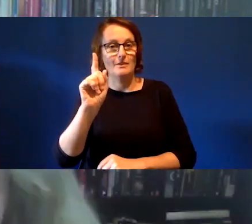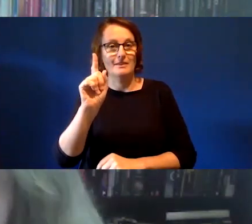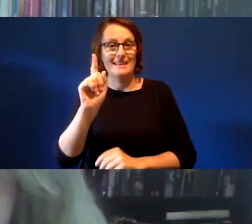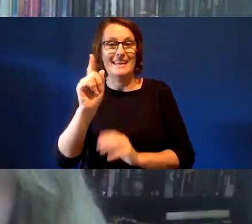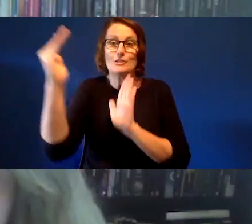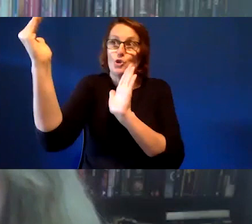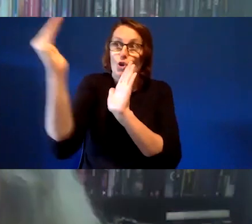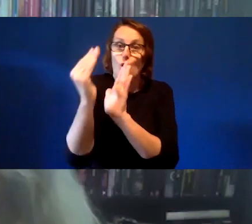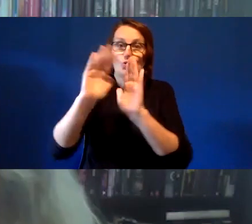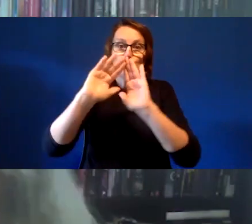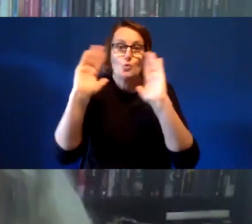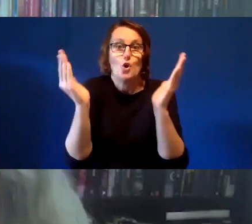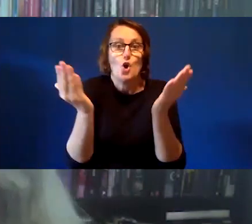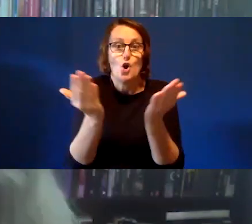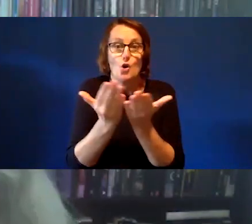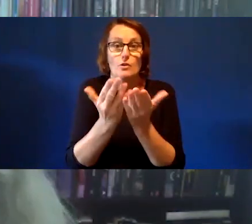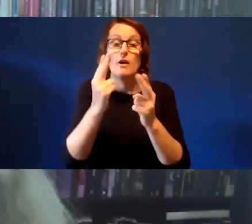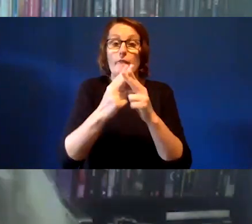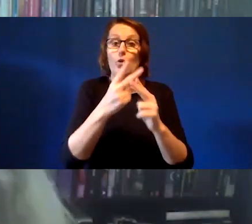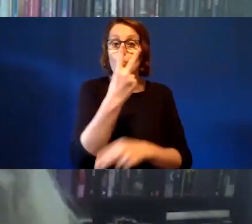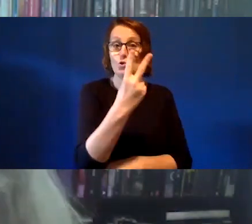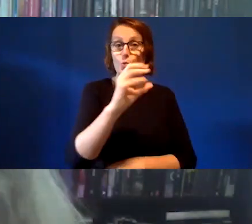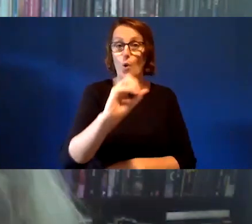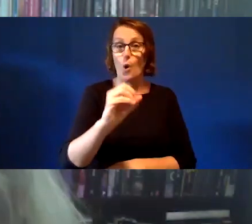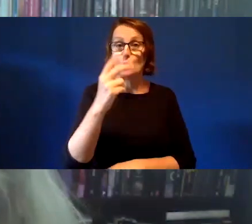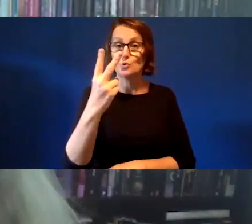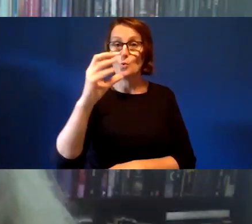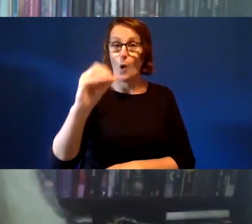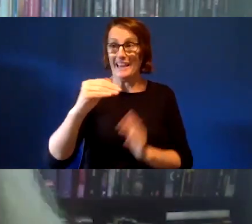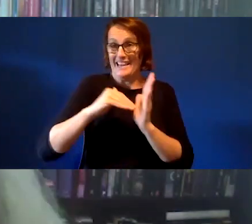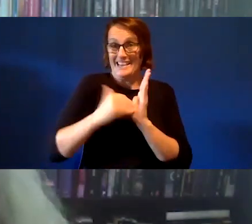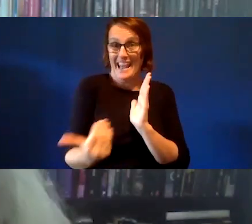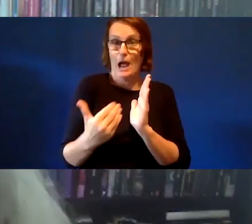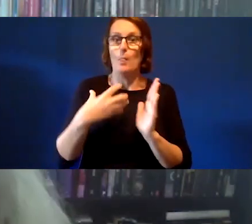moon will be throughout the whole of 2020. So, we have big super Monday